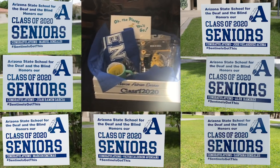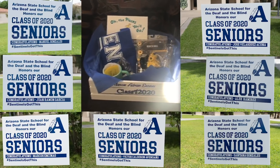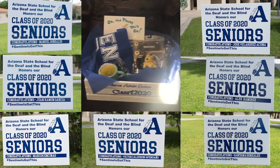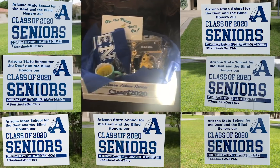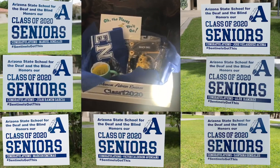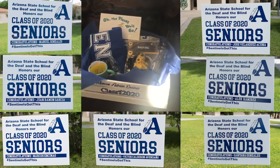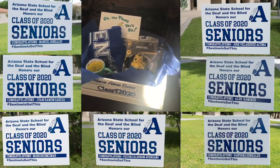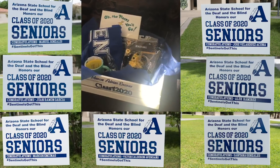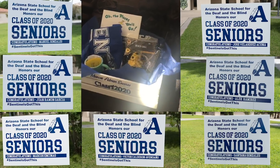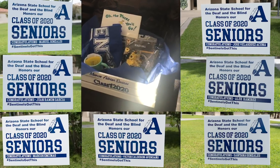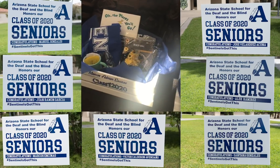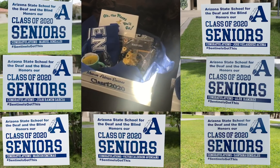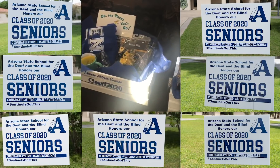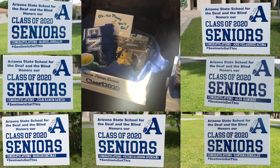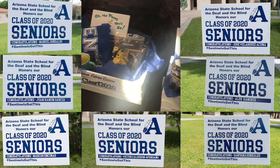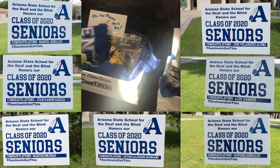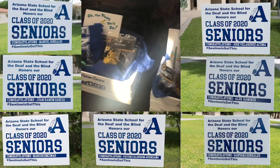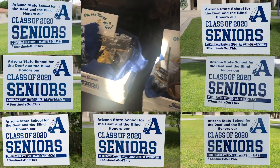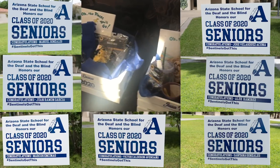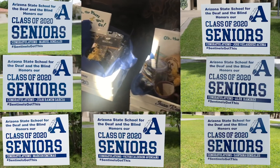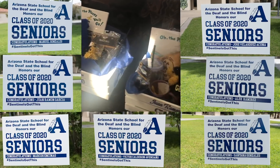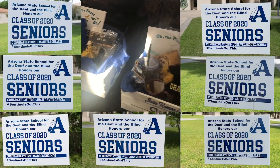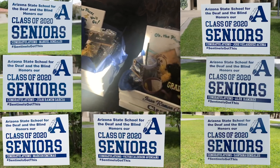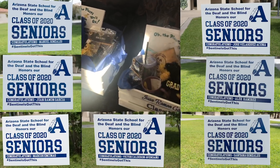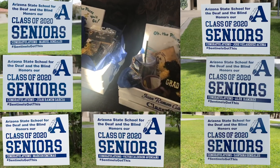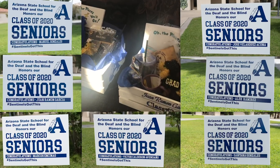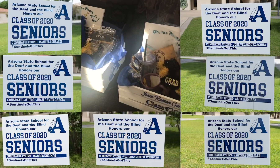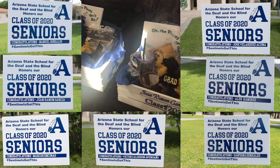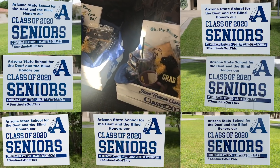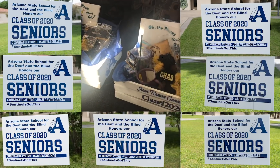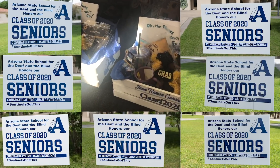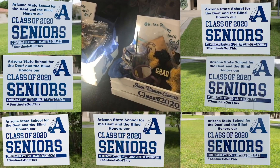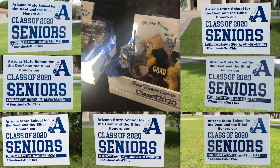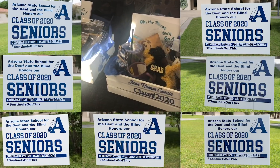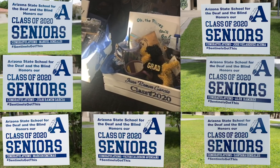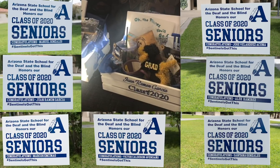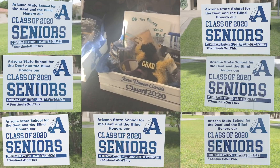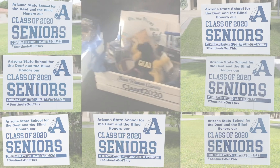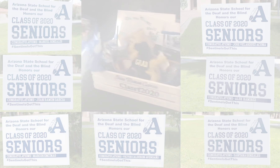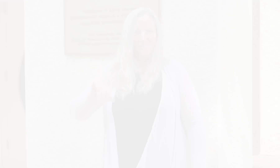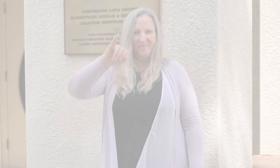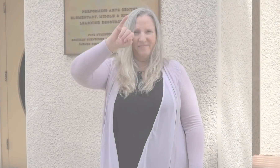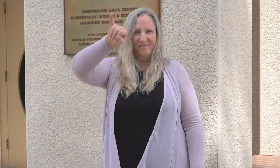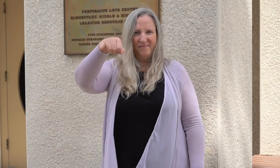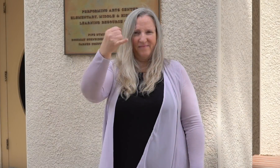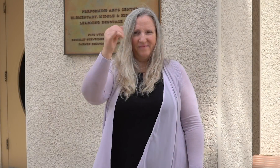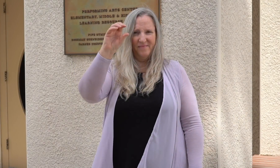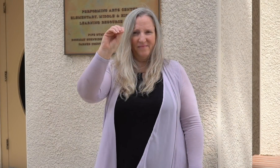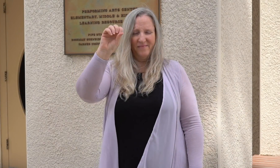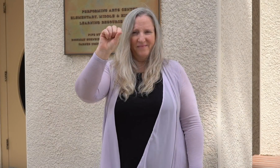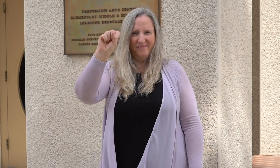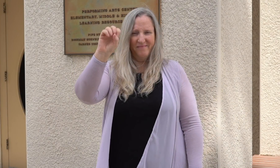OF 2020 SENIORS. CONGRATULATIONS STUDENT! #SENTINELSGOTTHIS. THAT FADES INTO VIDEO OF TEACHERS SIGNING